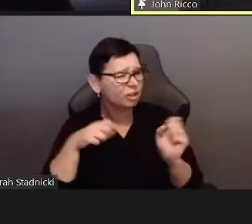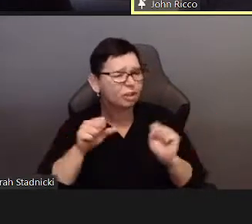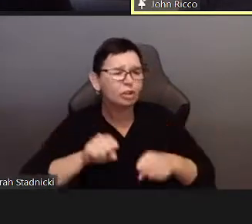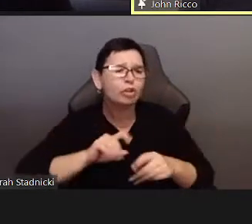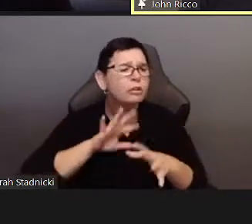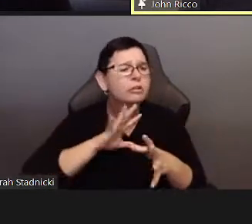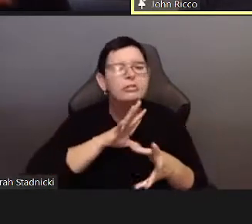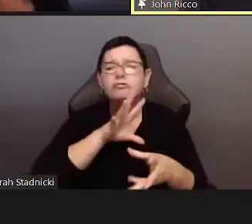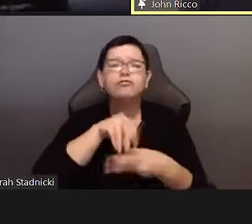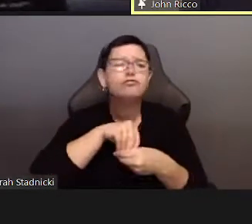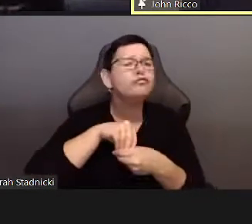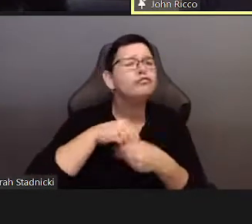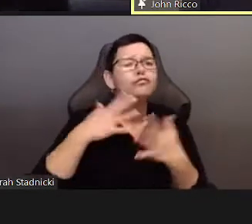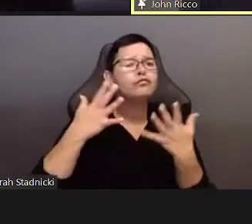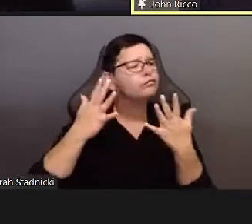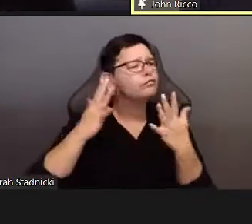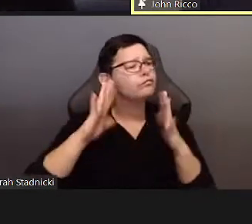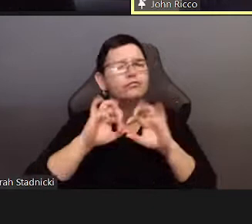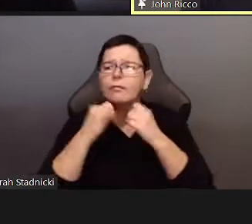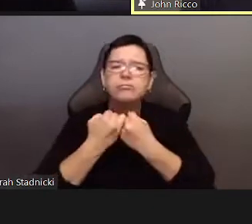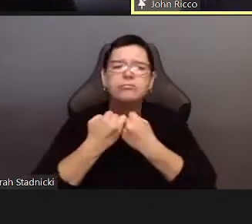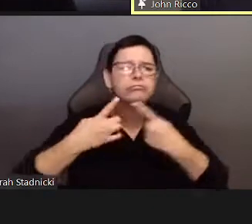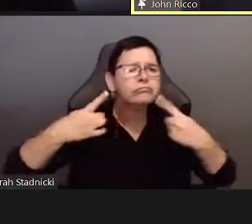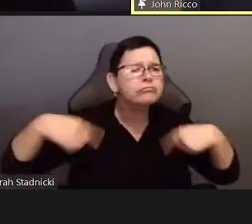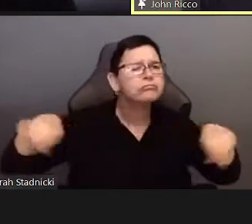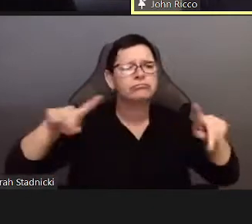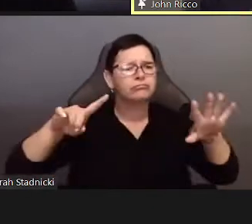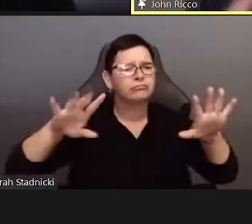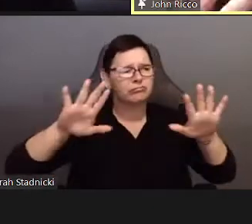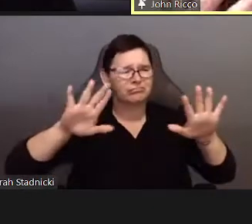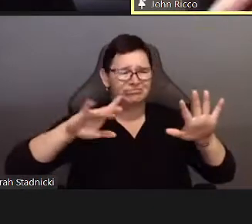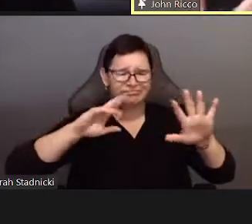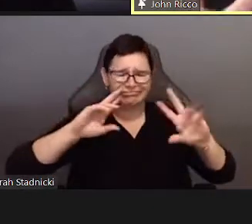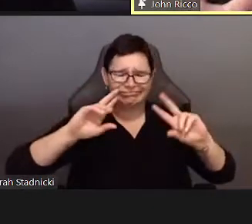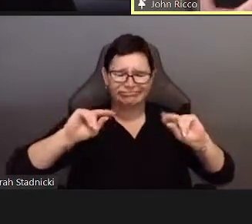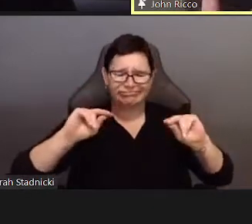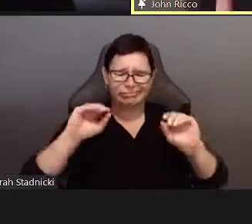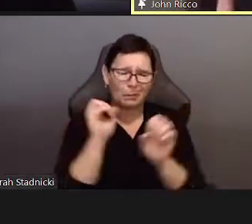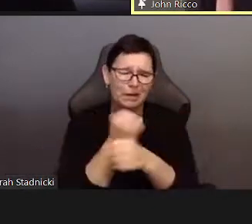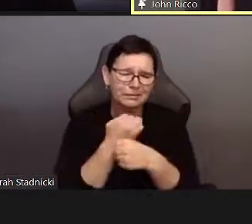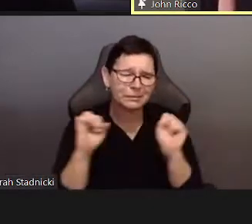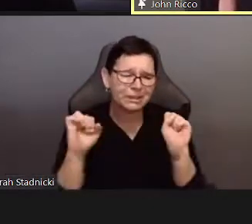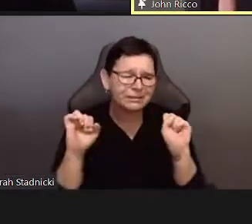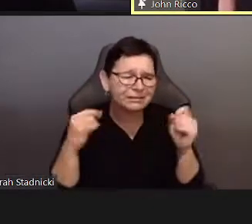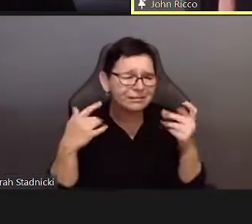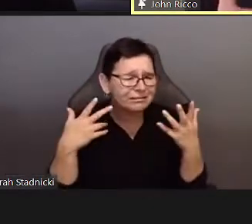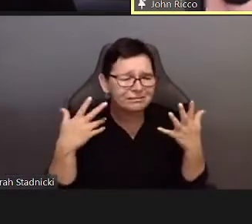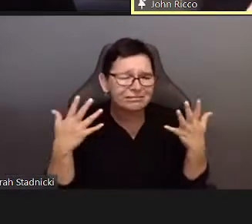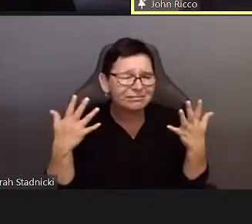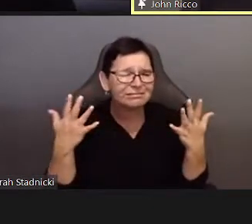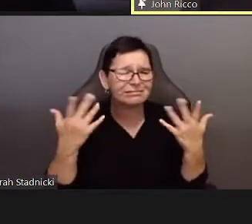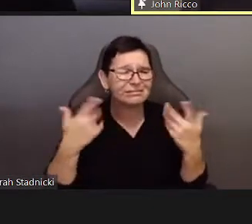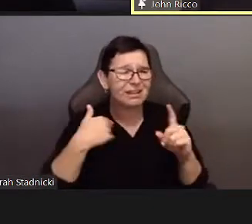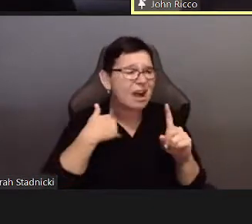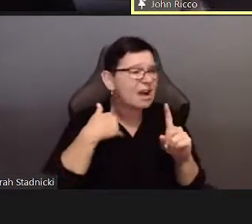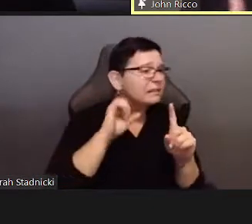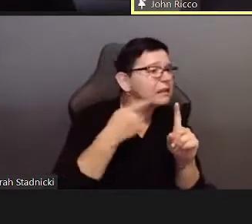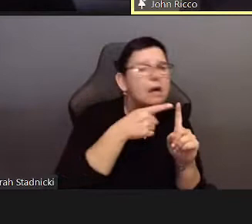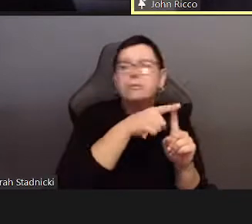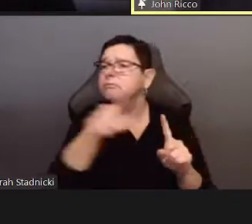And what I was trying to speak to is the extent to which we could, and Adam Phillips speaks to this too,